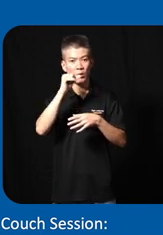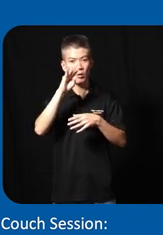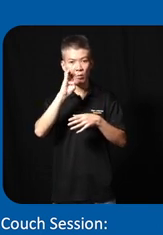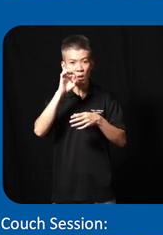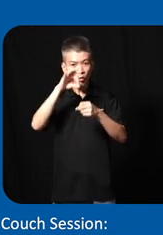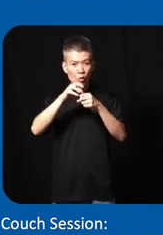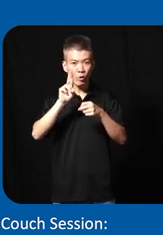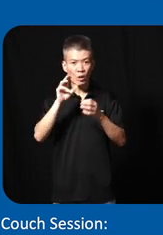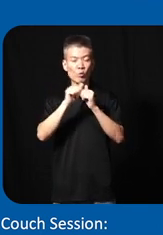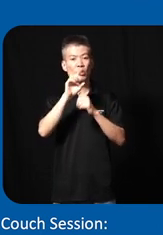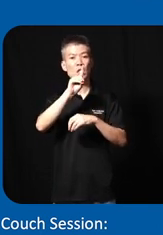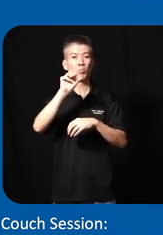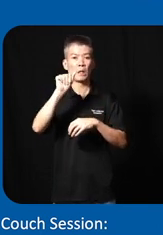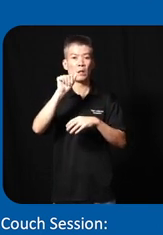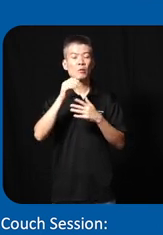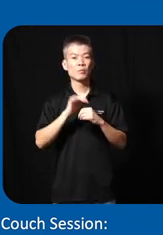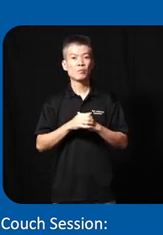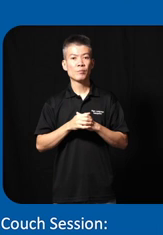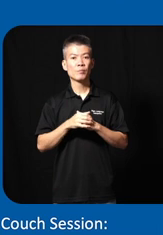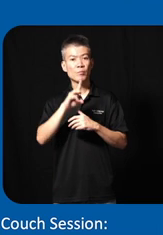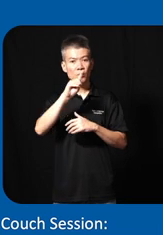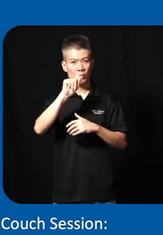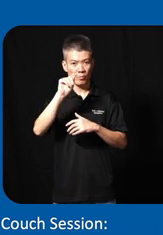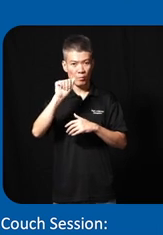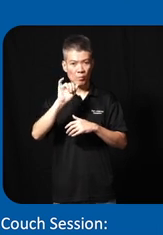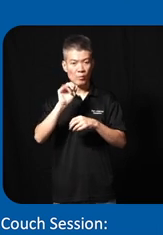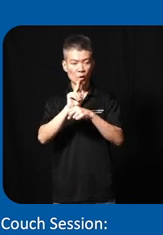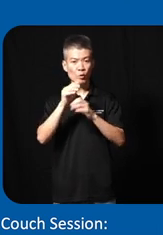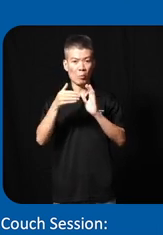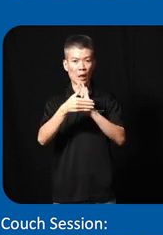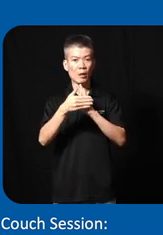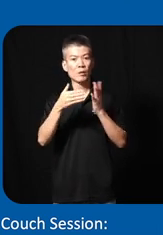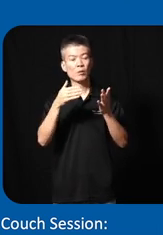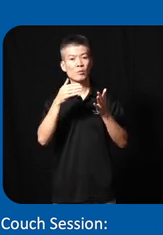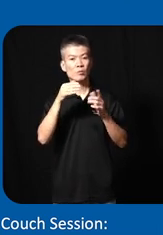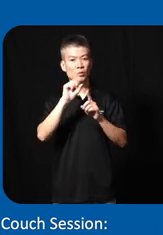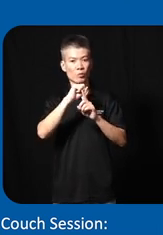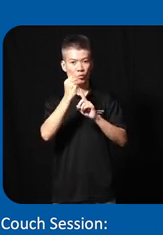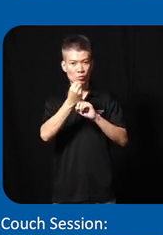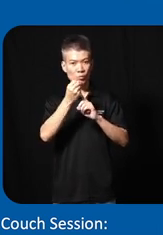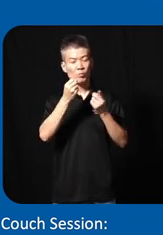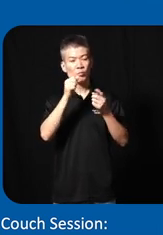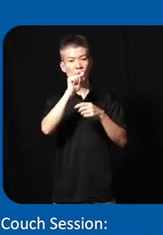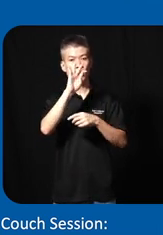disabilities and also the data uh the data also used by uh social Affair Department to